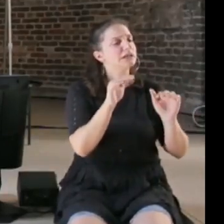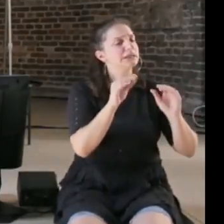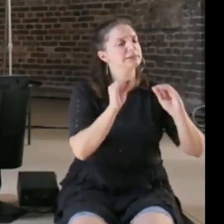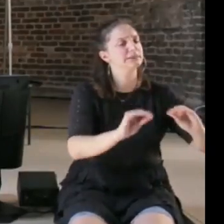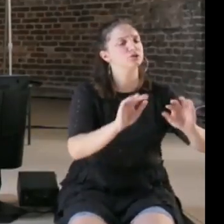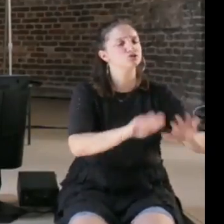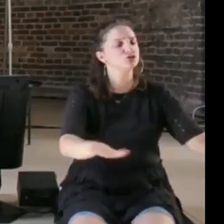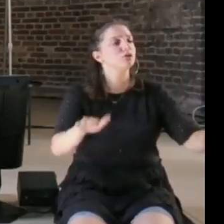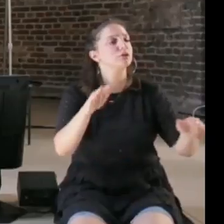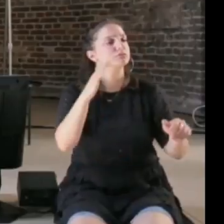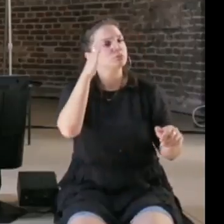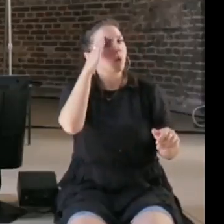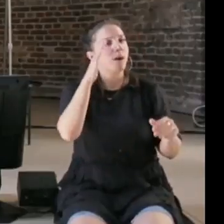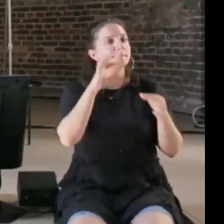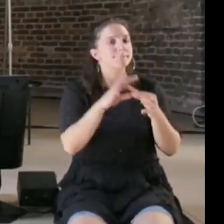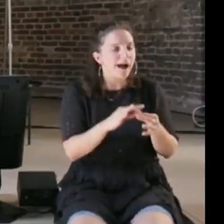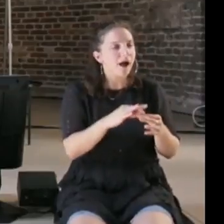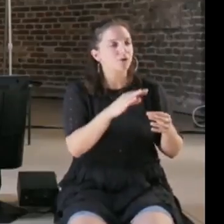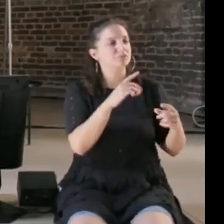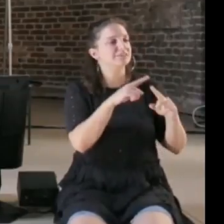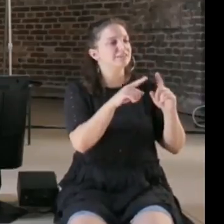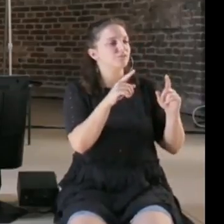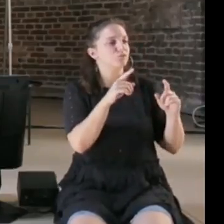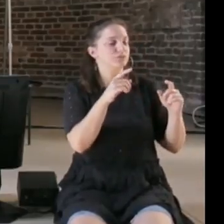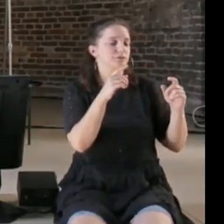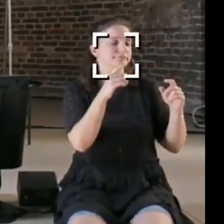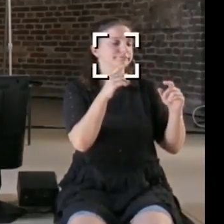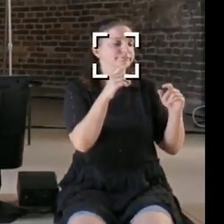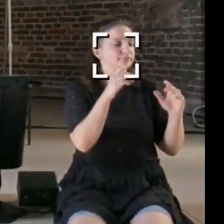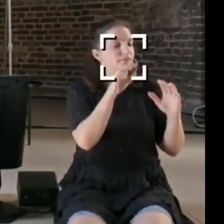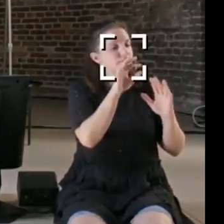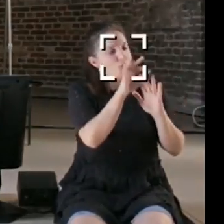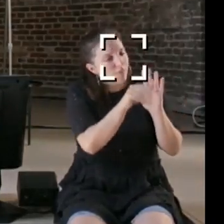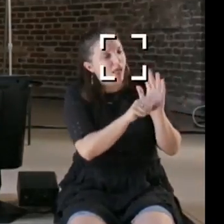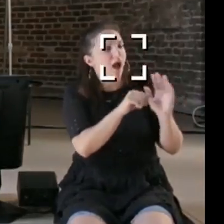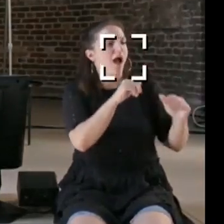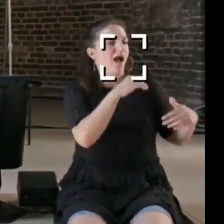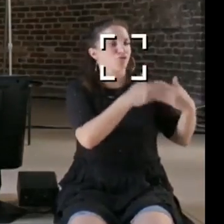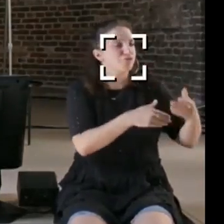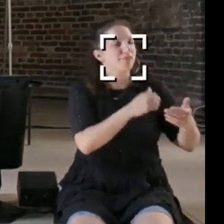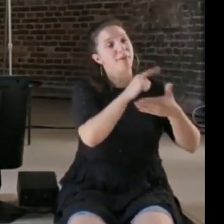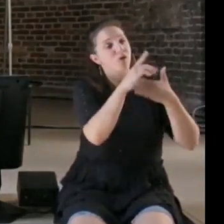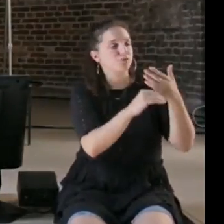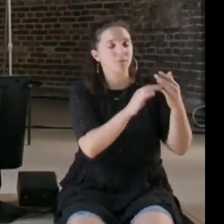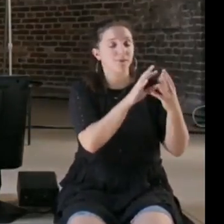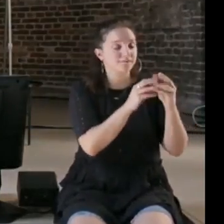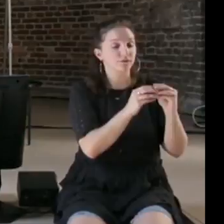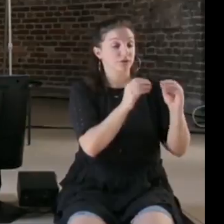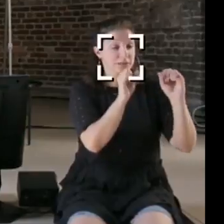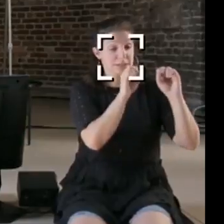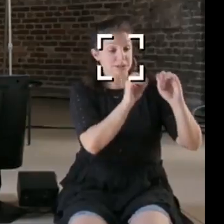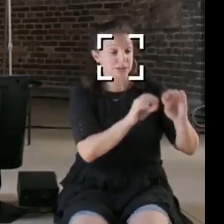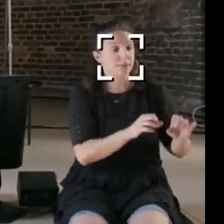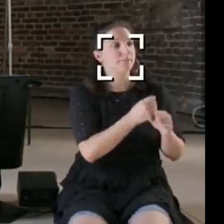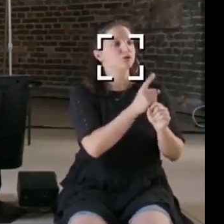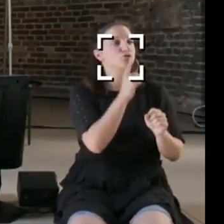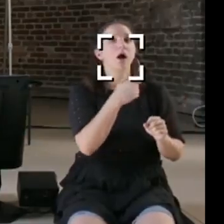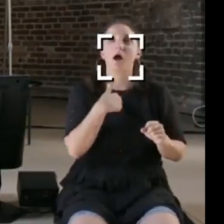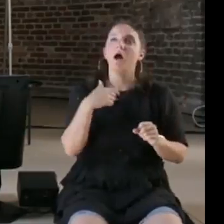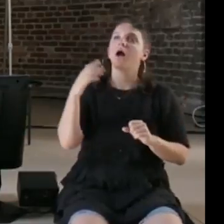you using technology, and that you get best, and complete it with joy if you have project-based